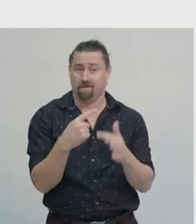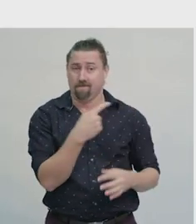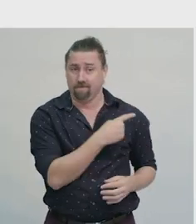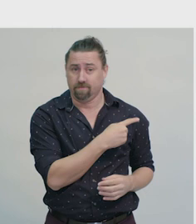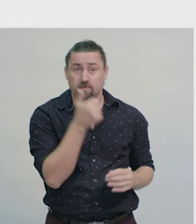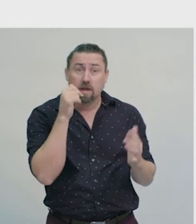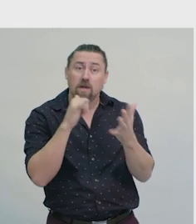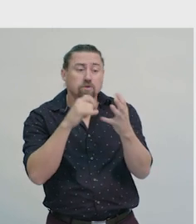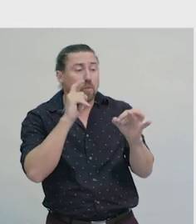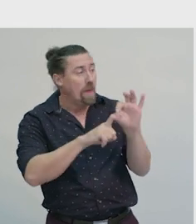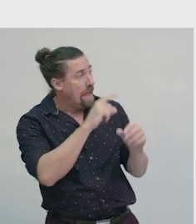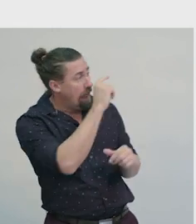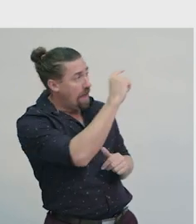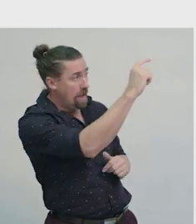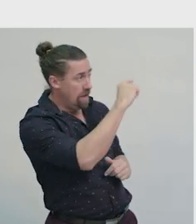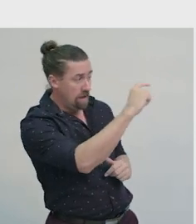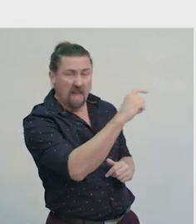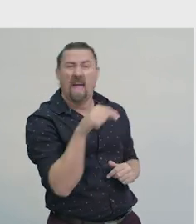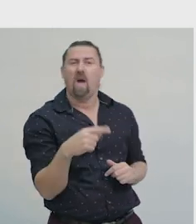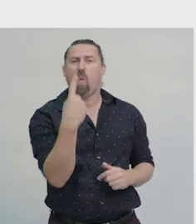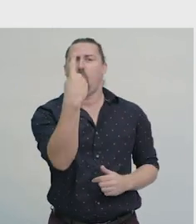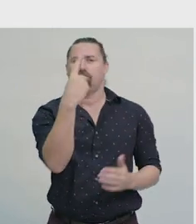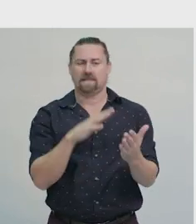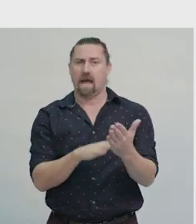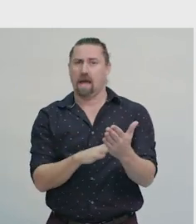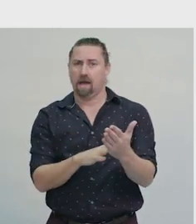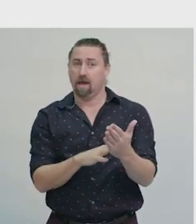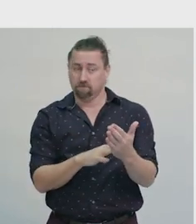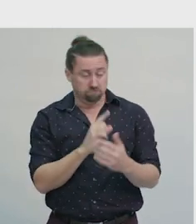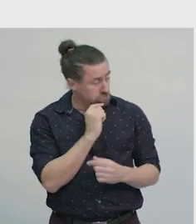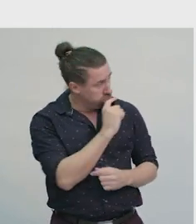Each square on the grid represents a 1 metre square.